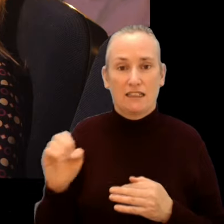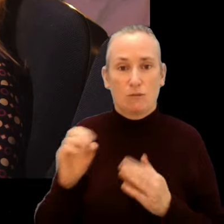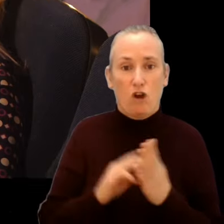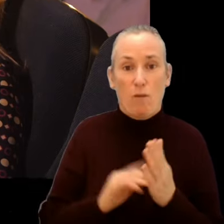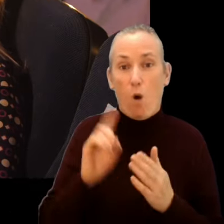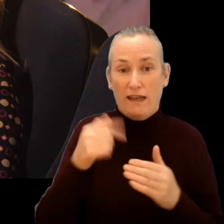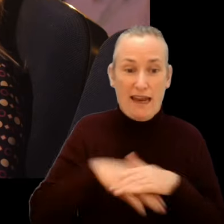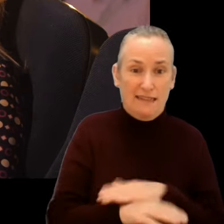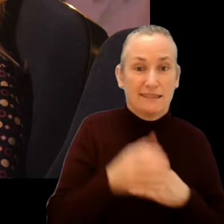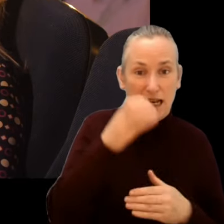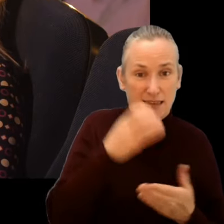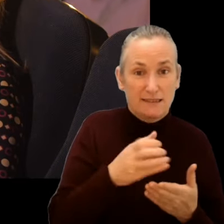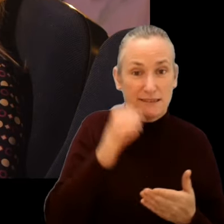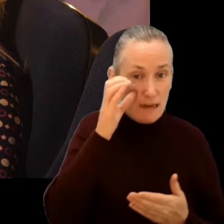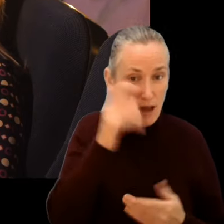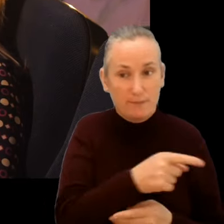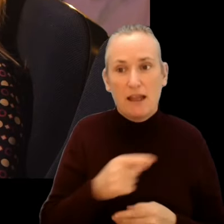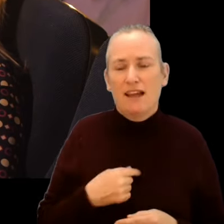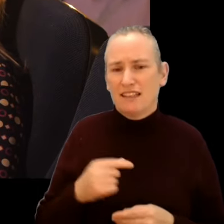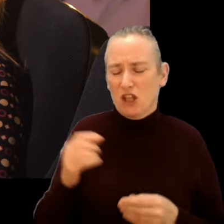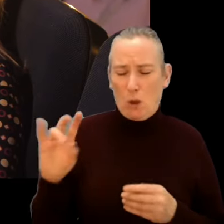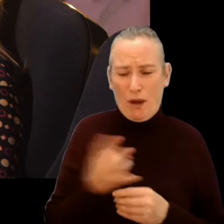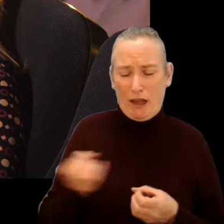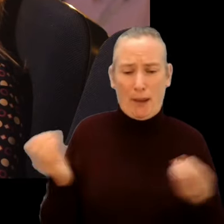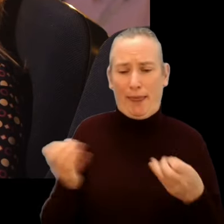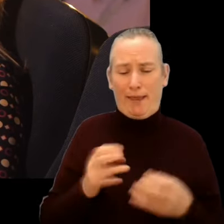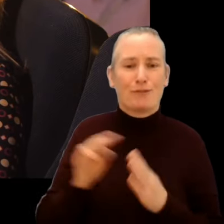This is just a whirlwind tour of the programme, we hope you will discover much to enjoy.